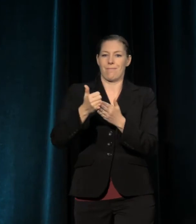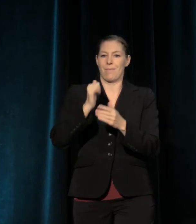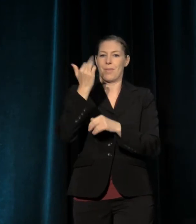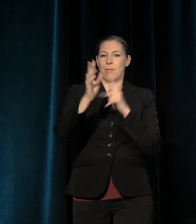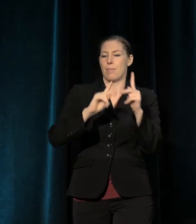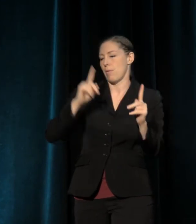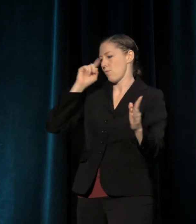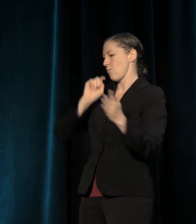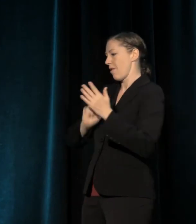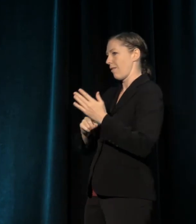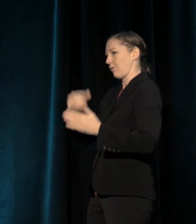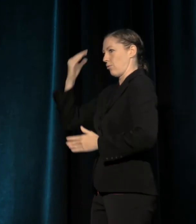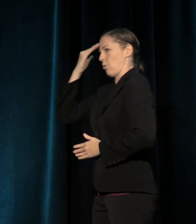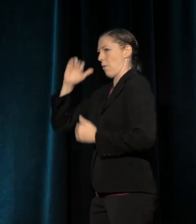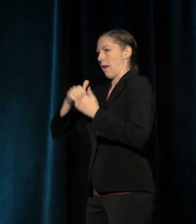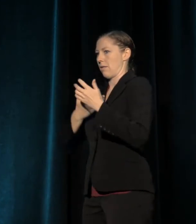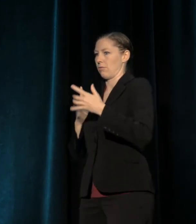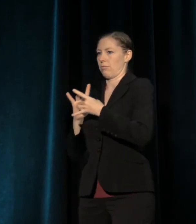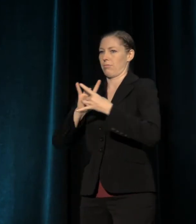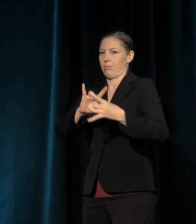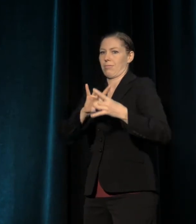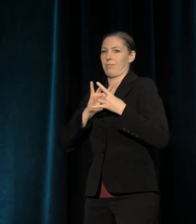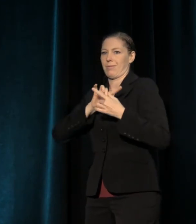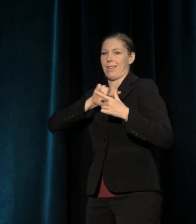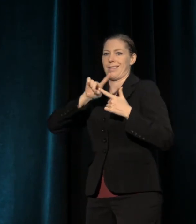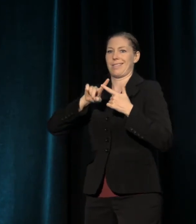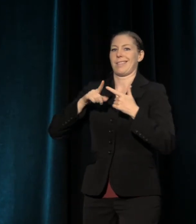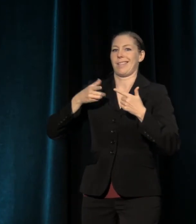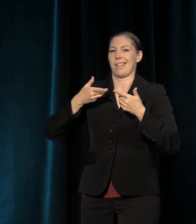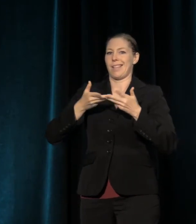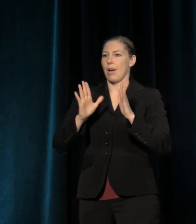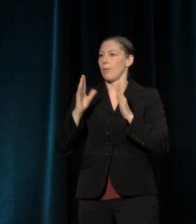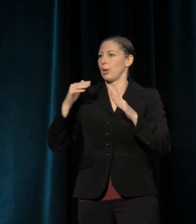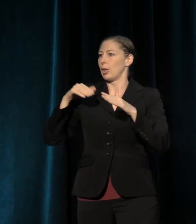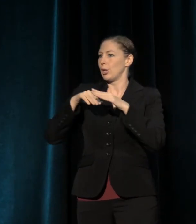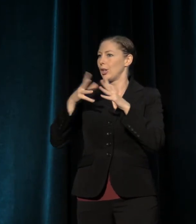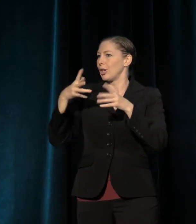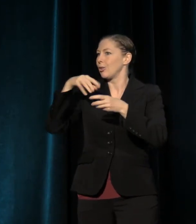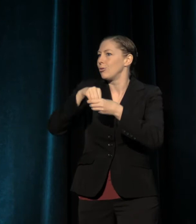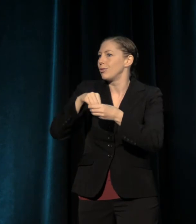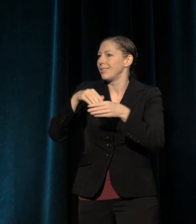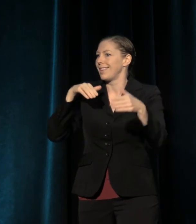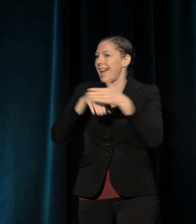It means fair representation, inclusion and access, and, fundamentally, it means shared rights,